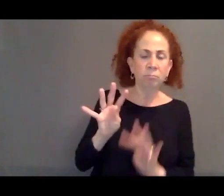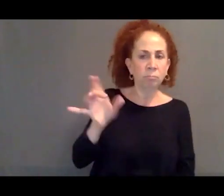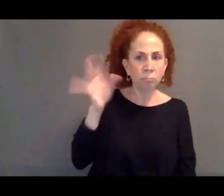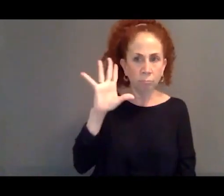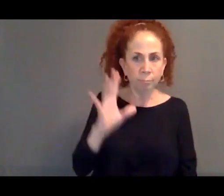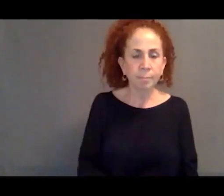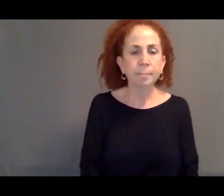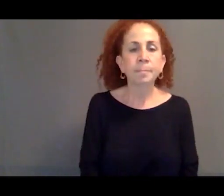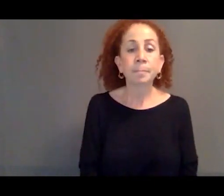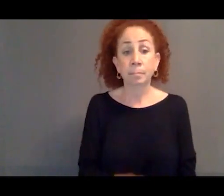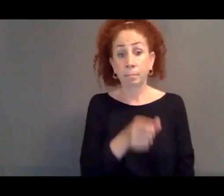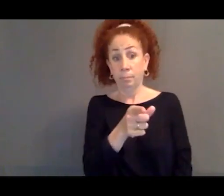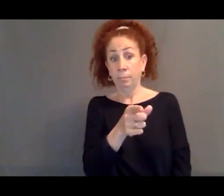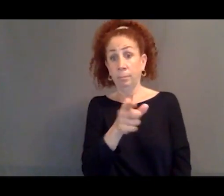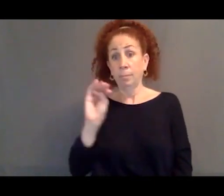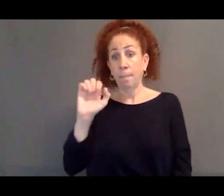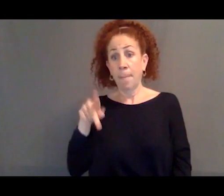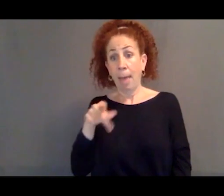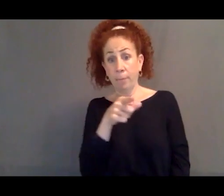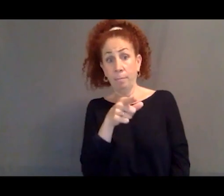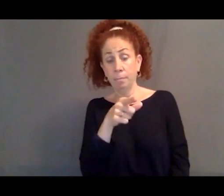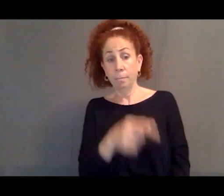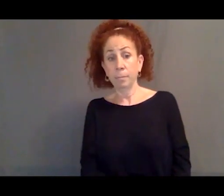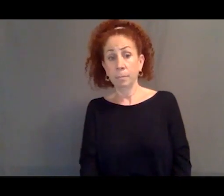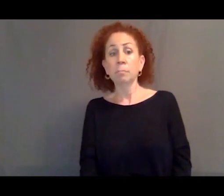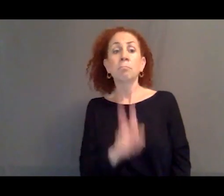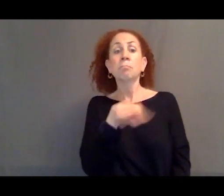So if you look at this map, large percentages